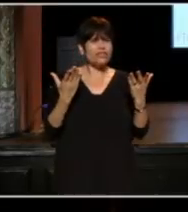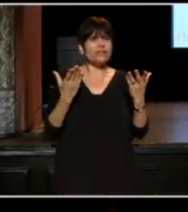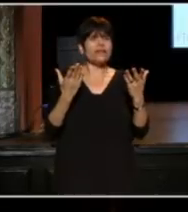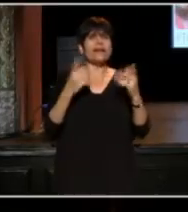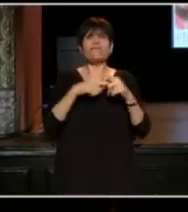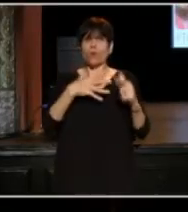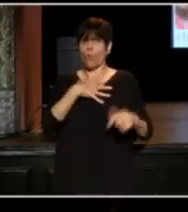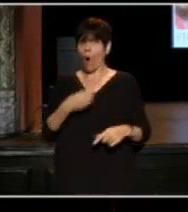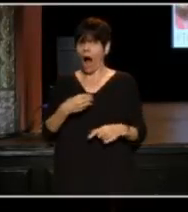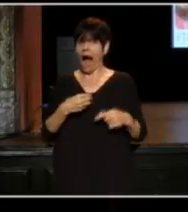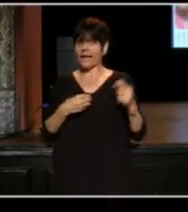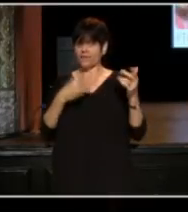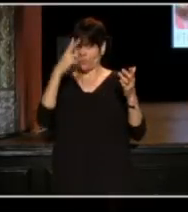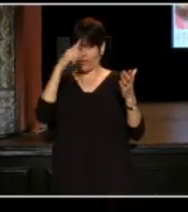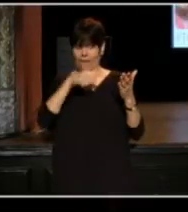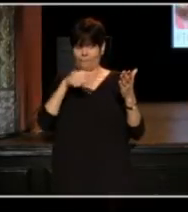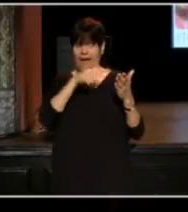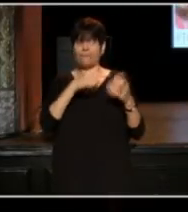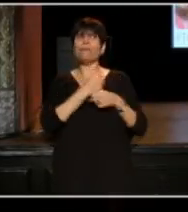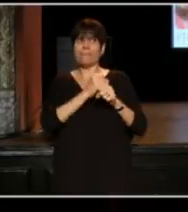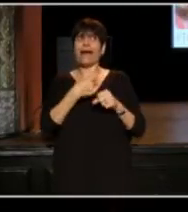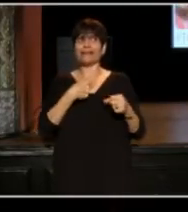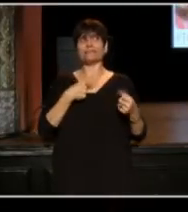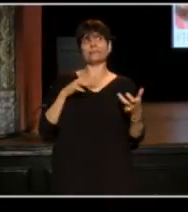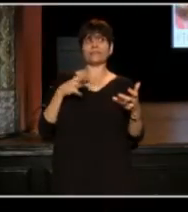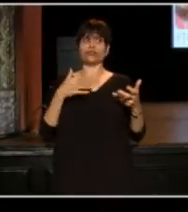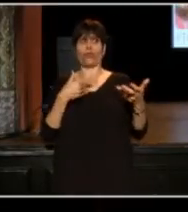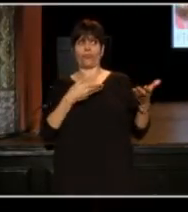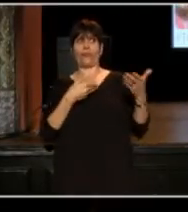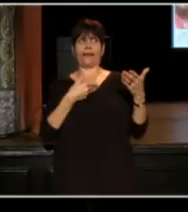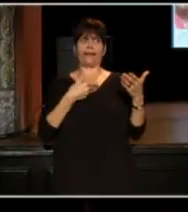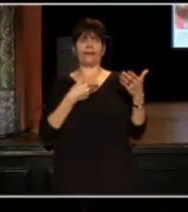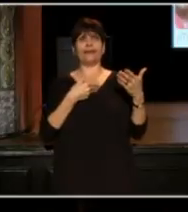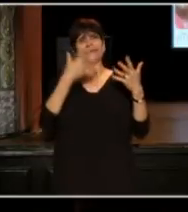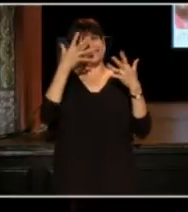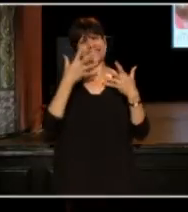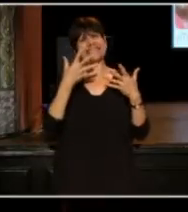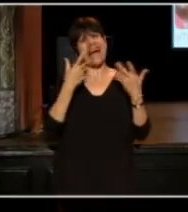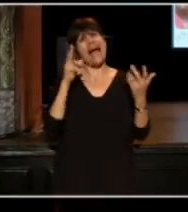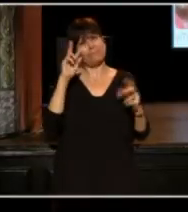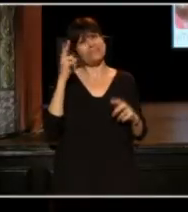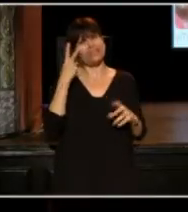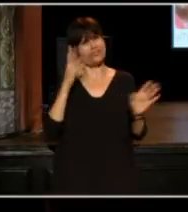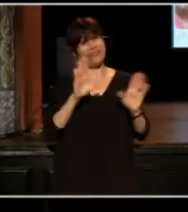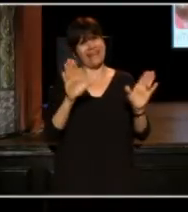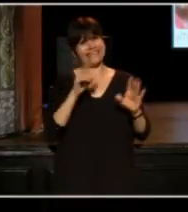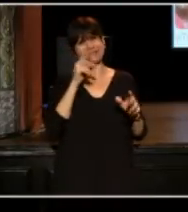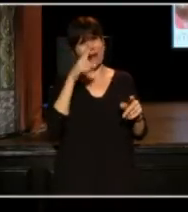If you are white do you think that like this makes you a certain thing, it's very sad understanding.